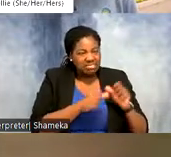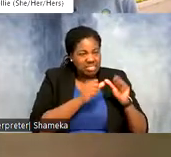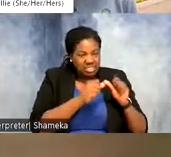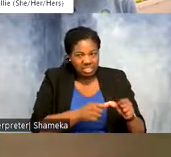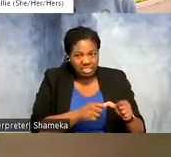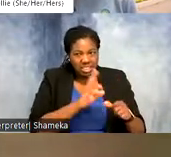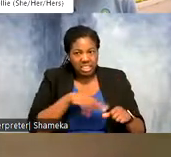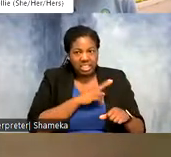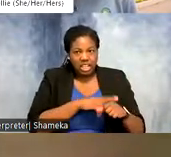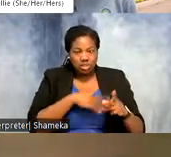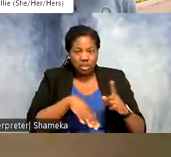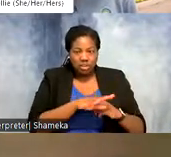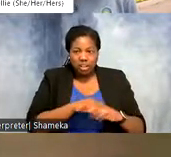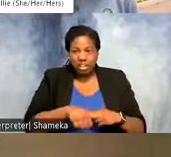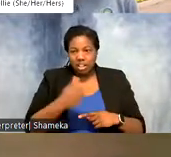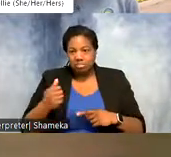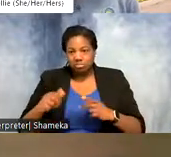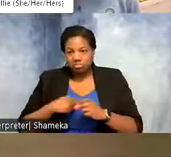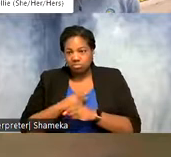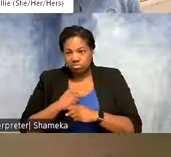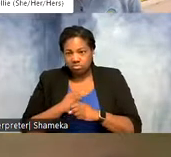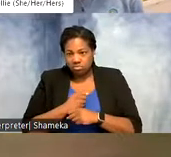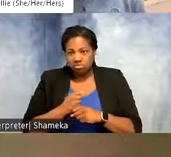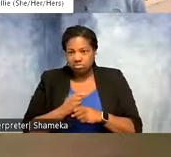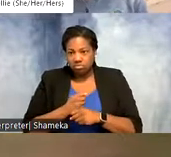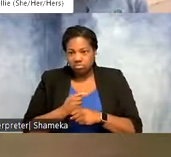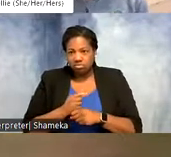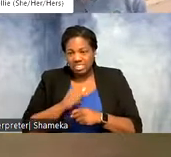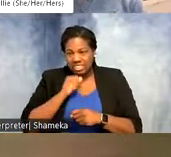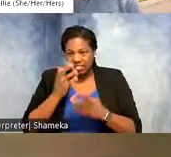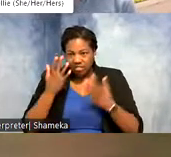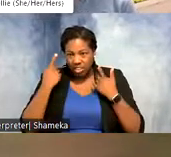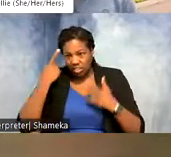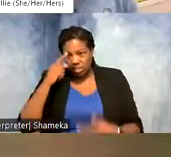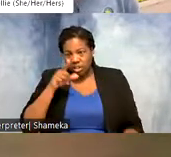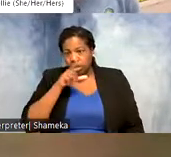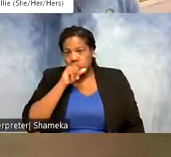environment. And other coffee is grown less friendly to birds. So I don't think